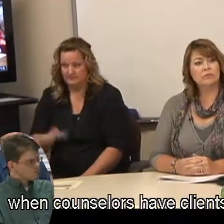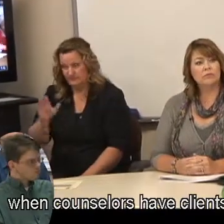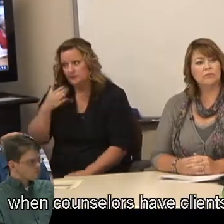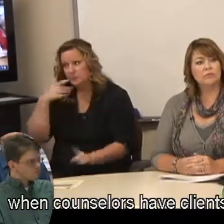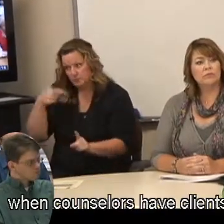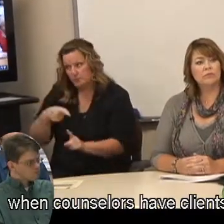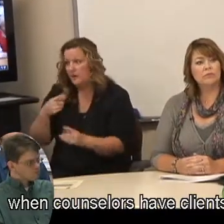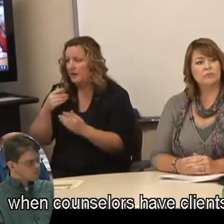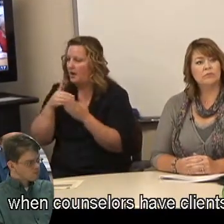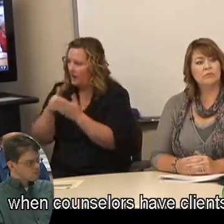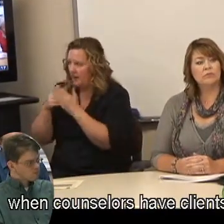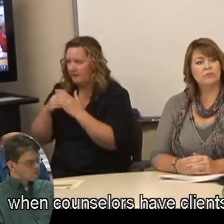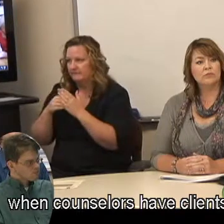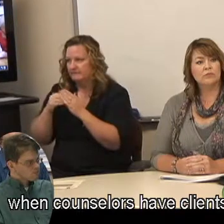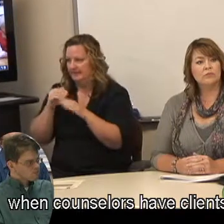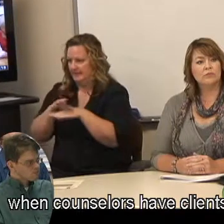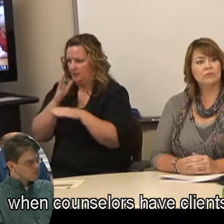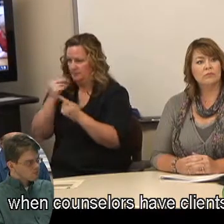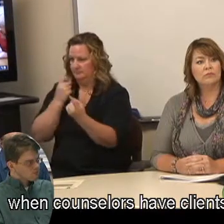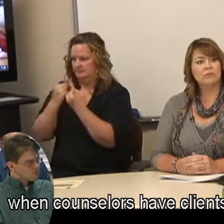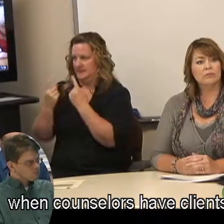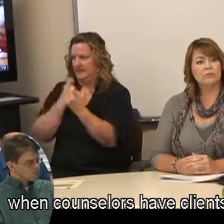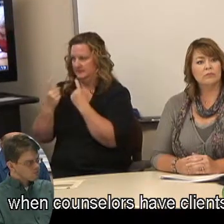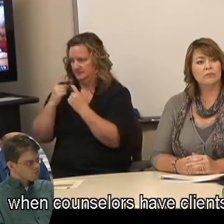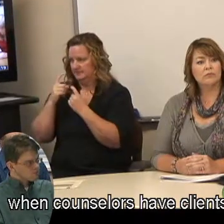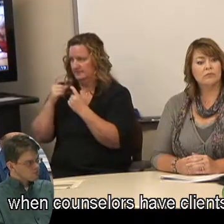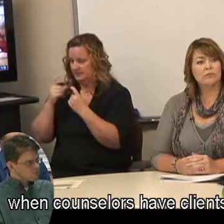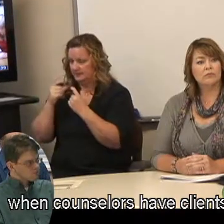when counselors have clients that already -